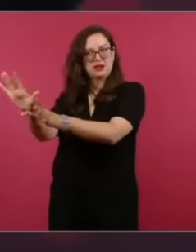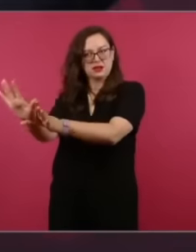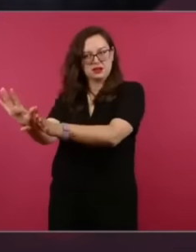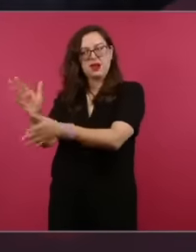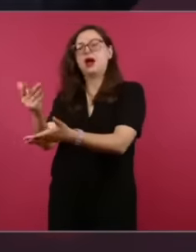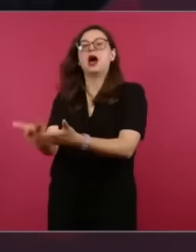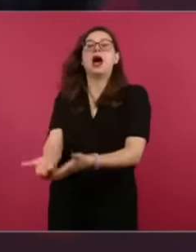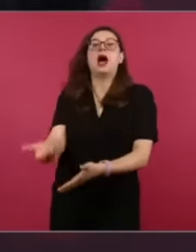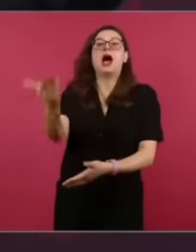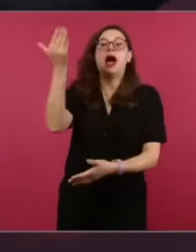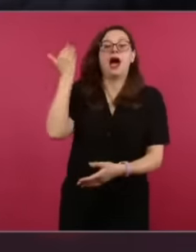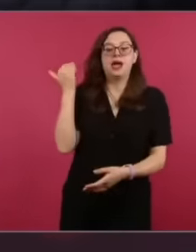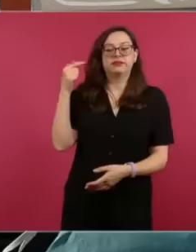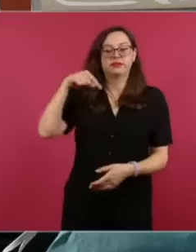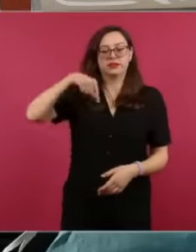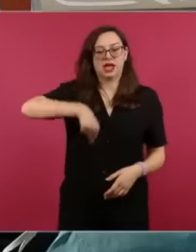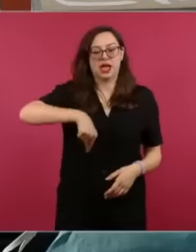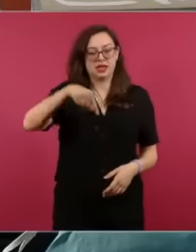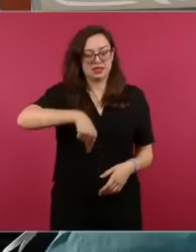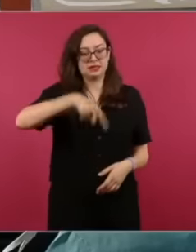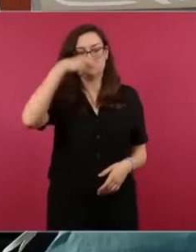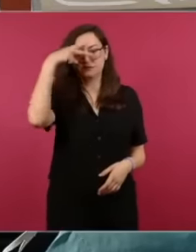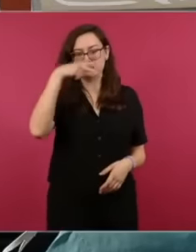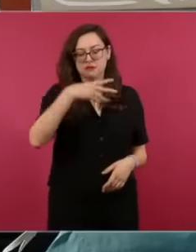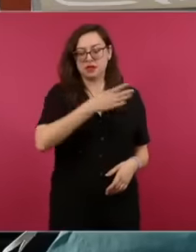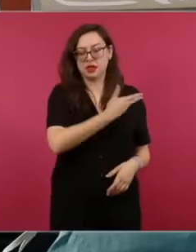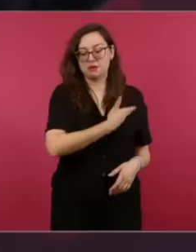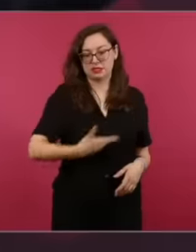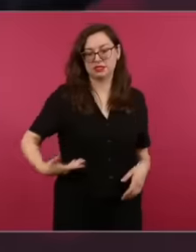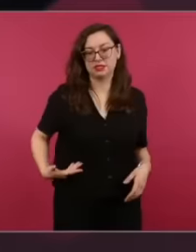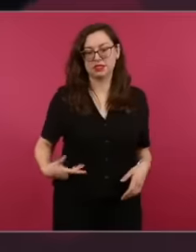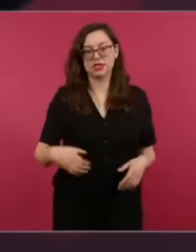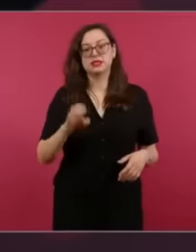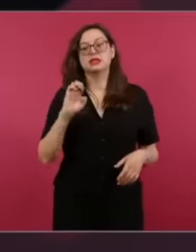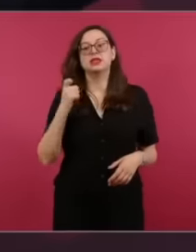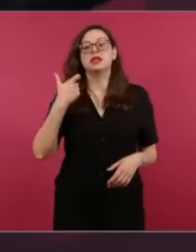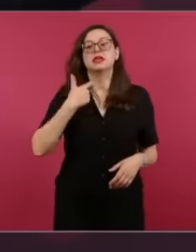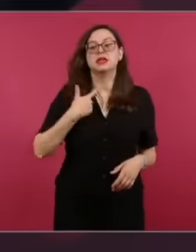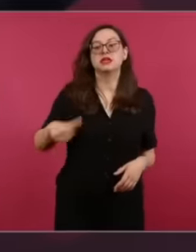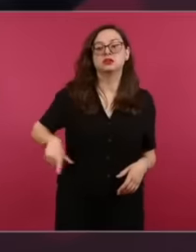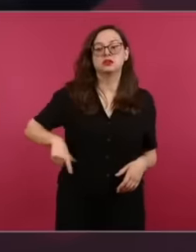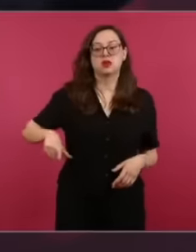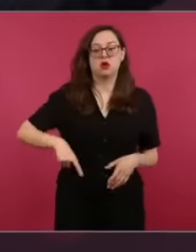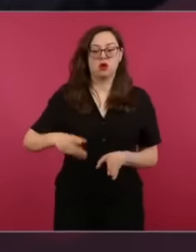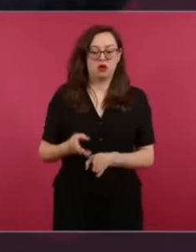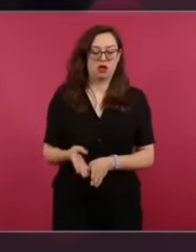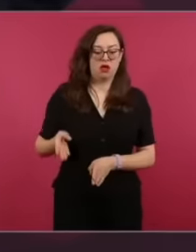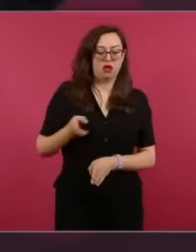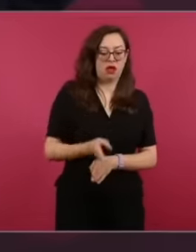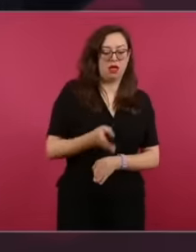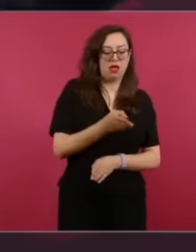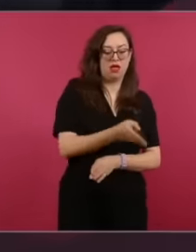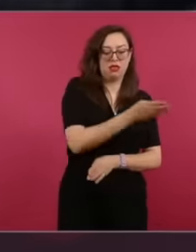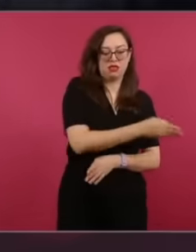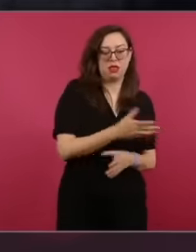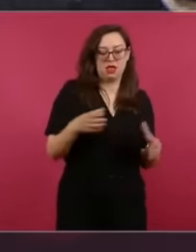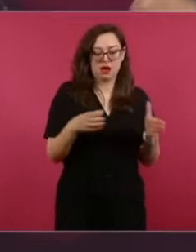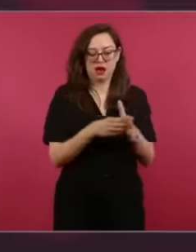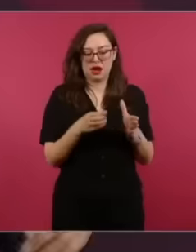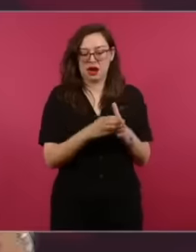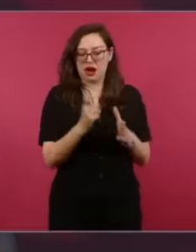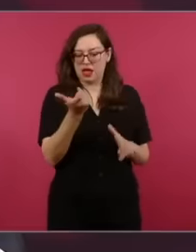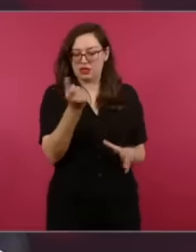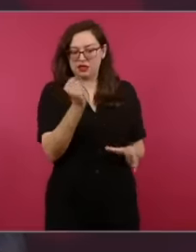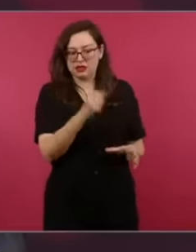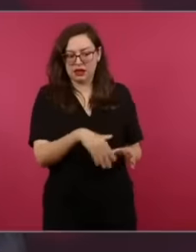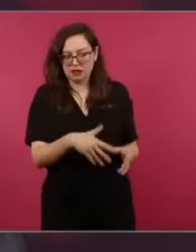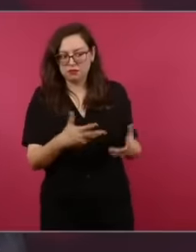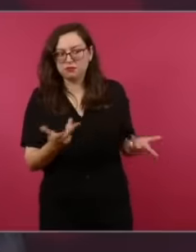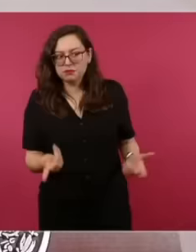to be reviewed What happened with previous public officials, including former presidents.